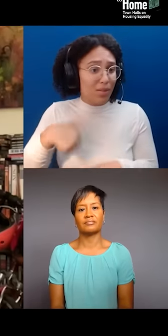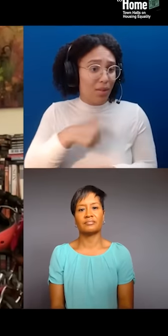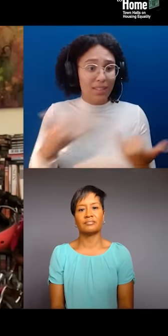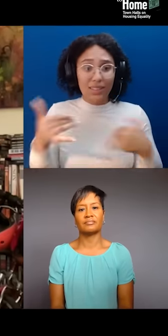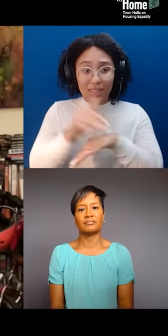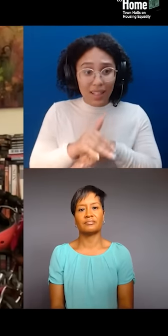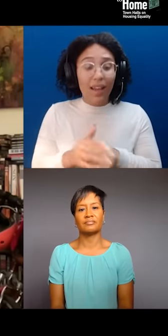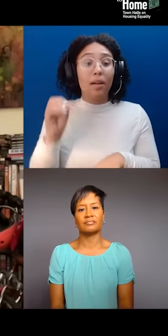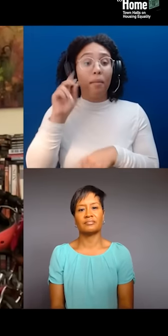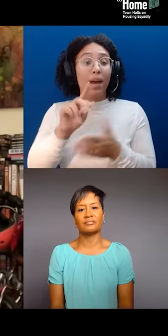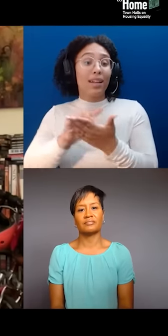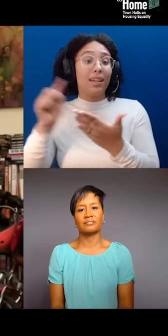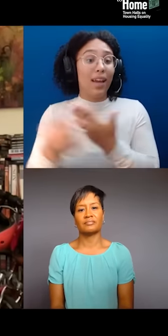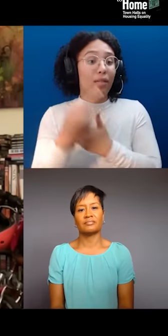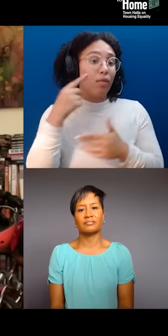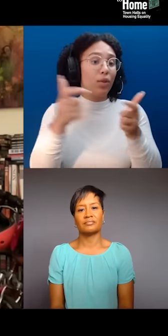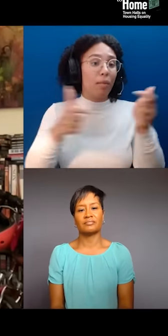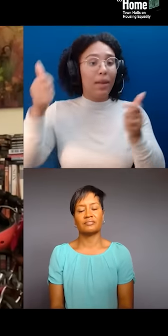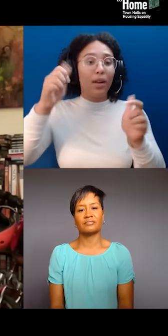Take care of yourselves. Take care of each other. We'll see you in a week.